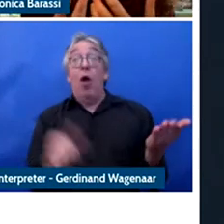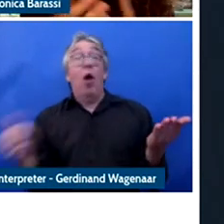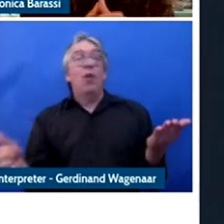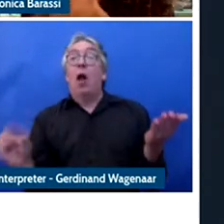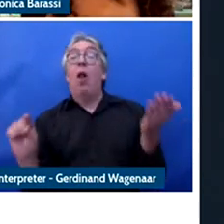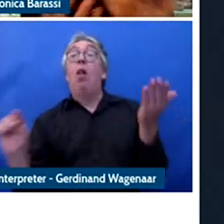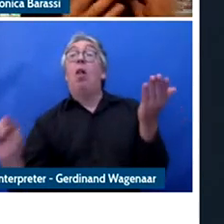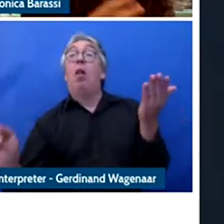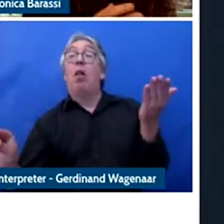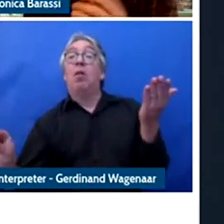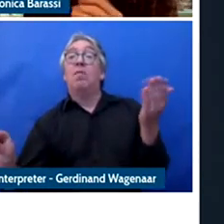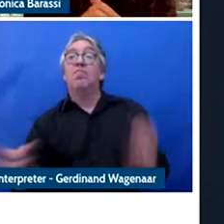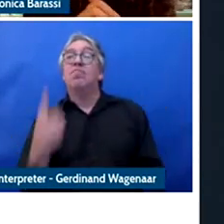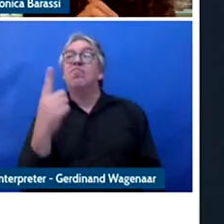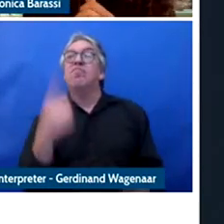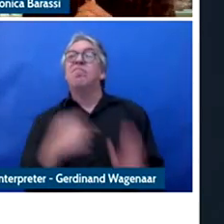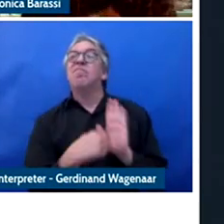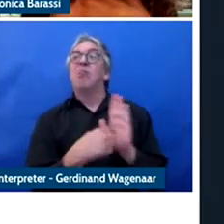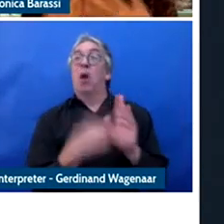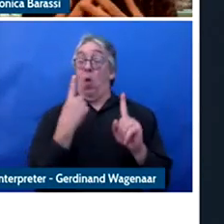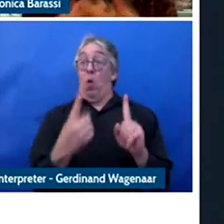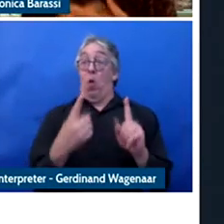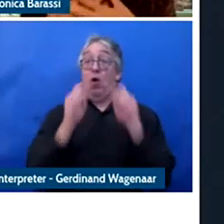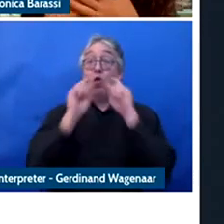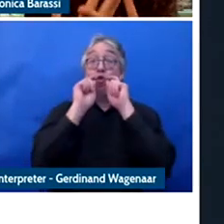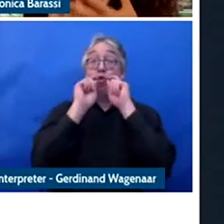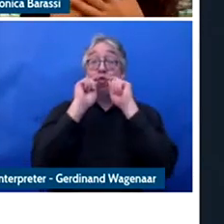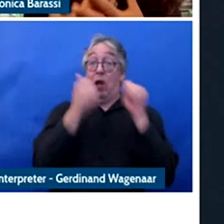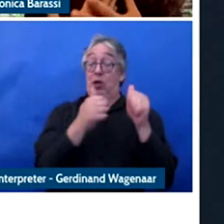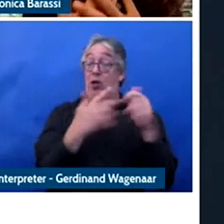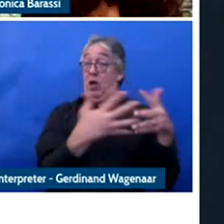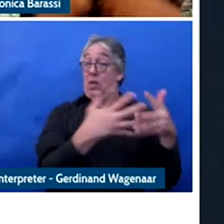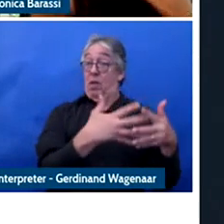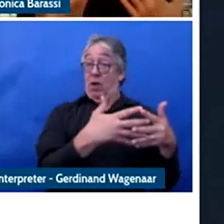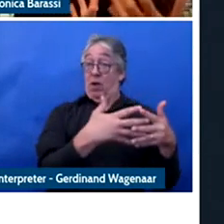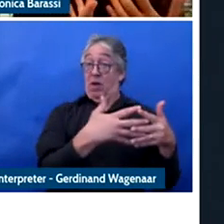father one from the U.K. and one from the U.S. who pushed forward that they new what